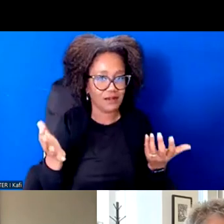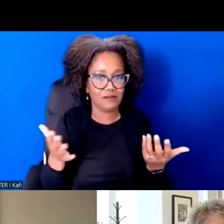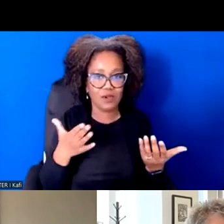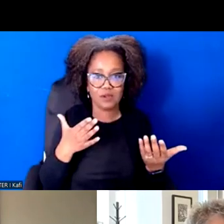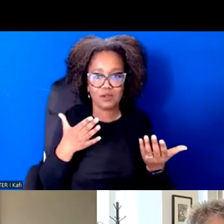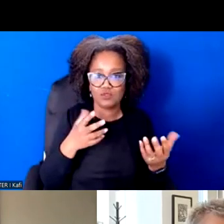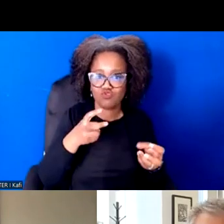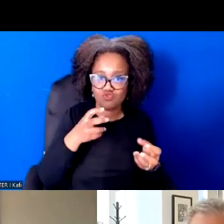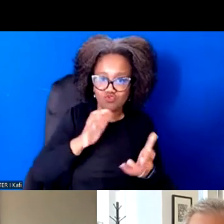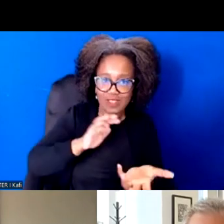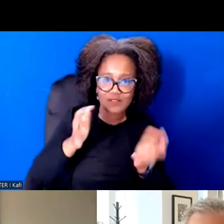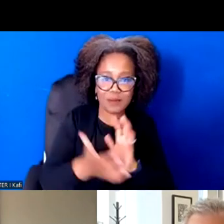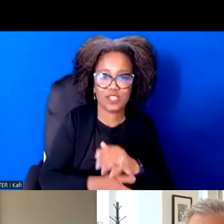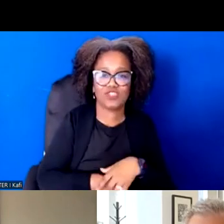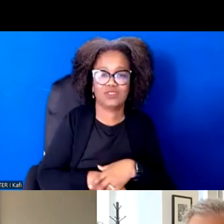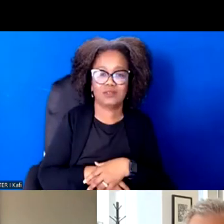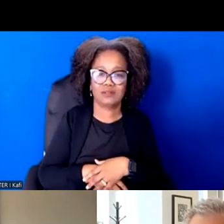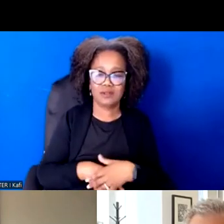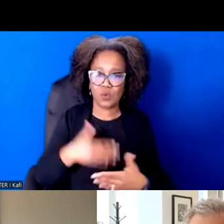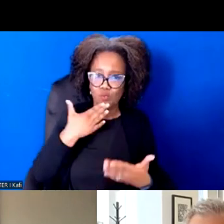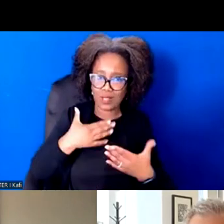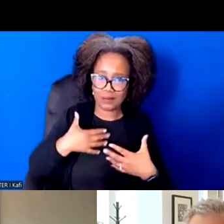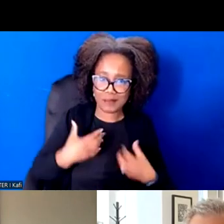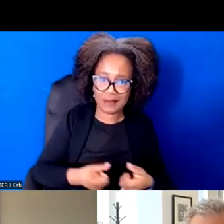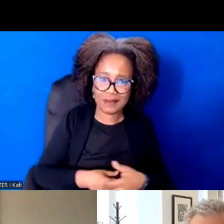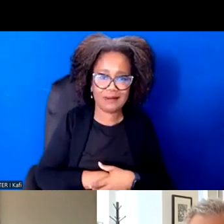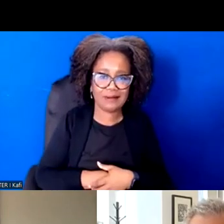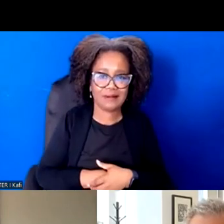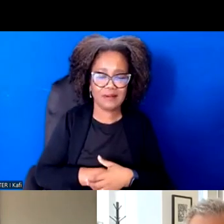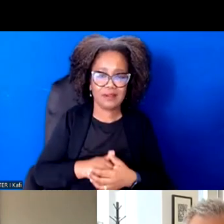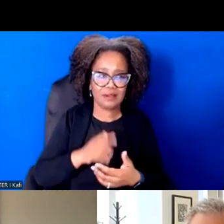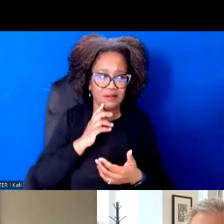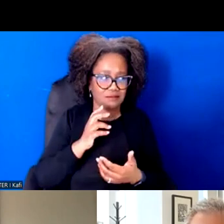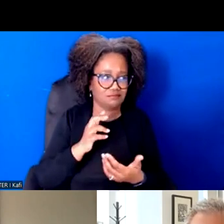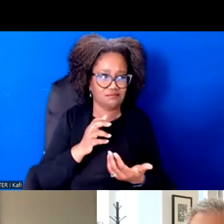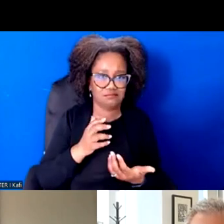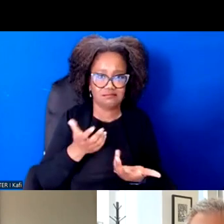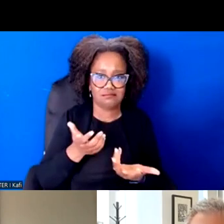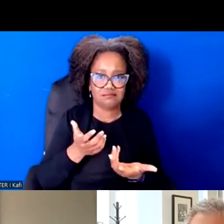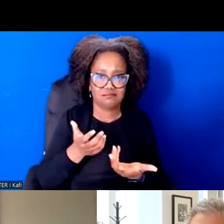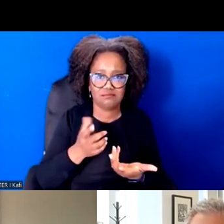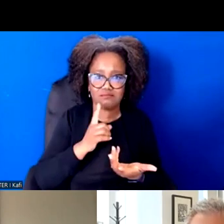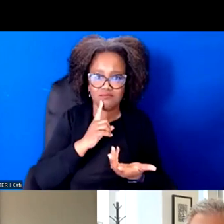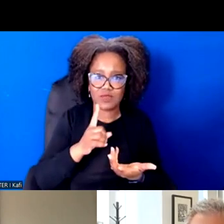that you're all seeing with reform, with abolition, with immigrant rights and power building and youth development?